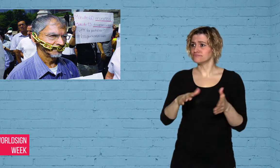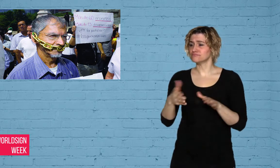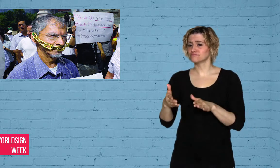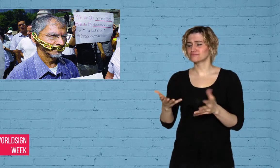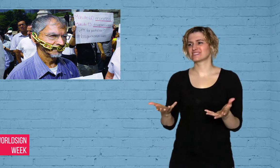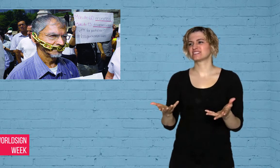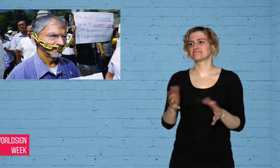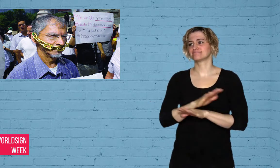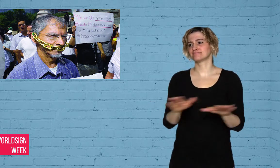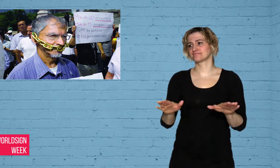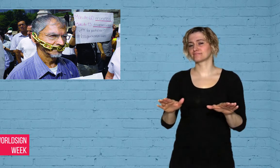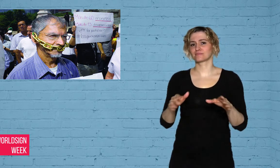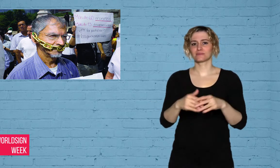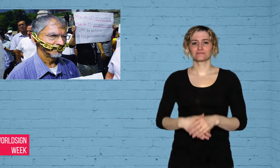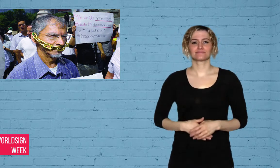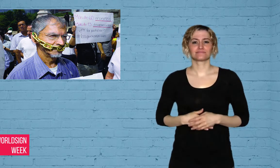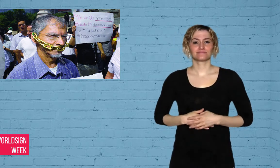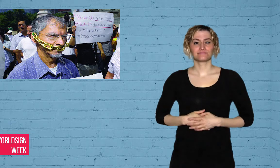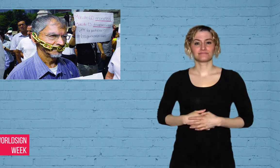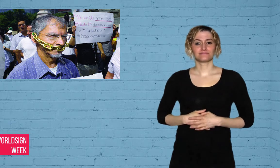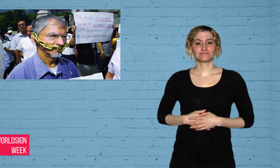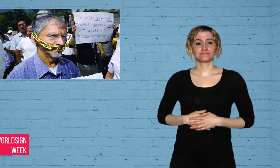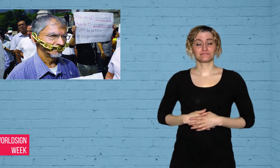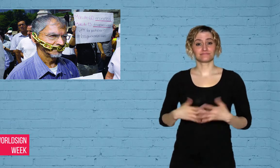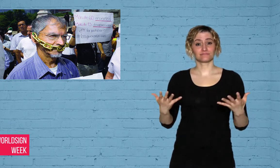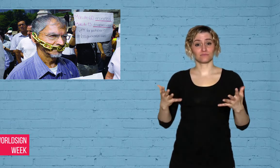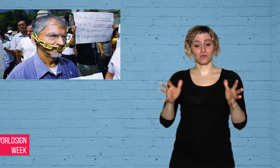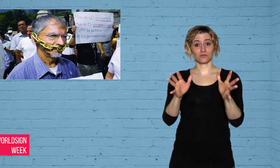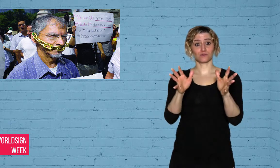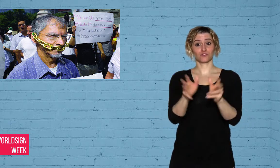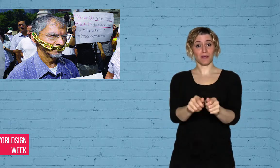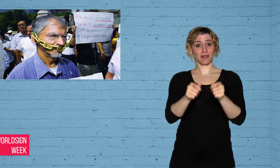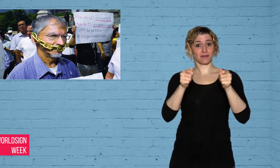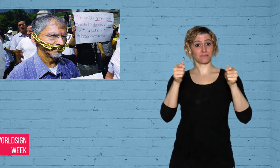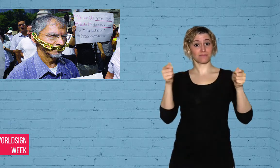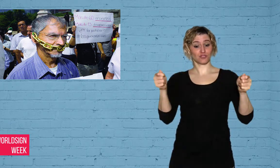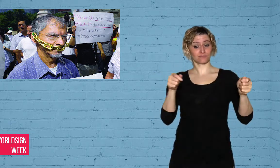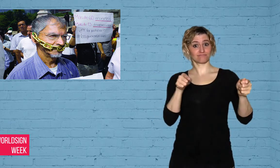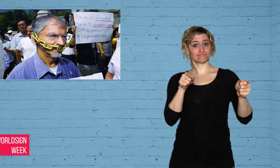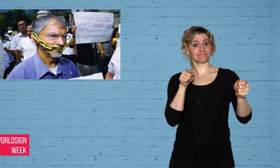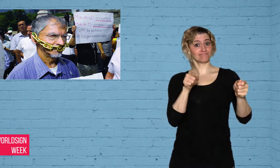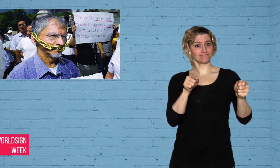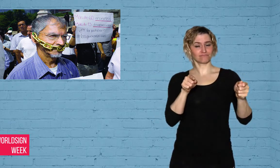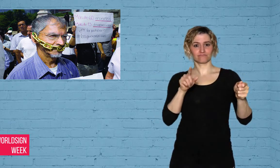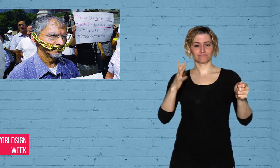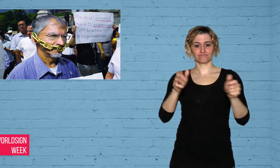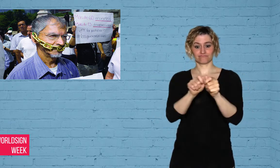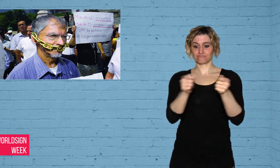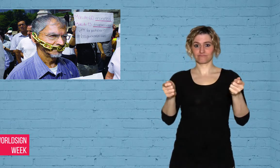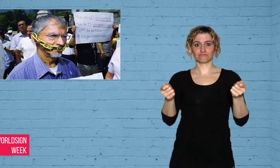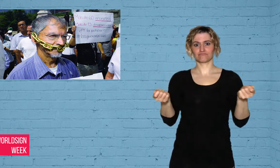In a letter printed on the front page